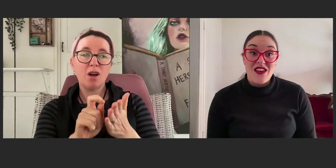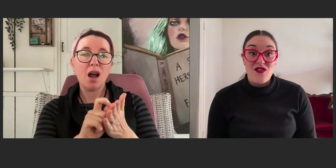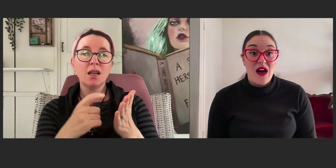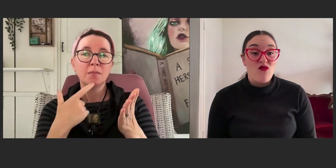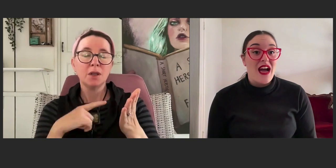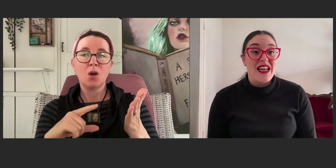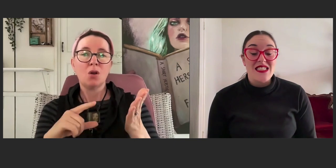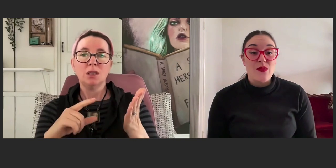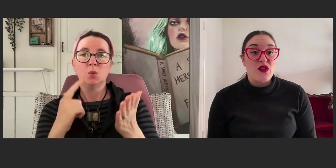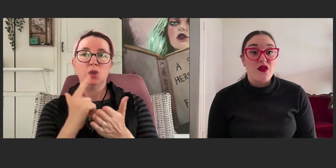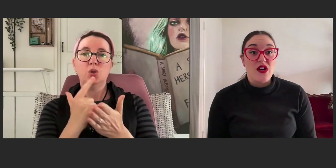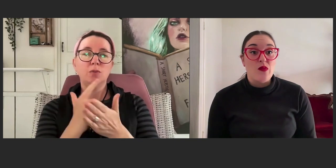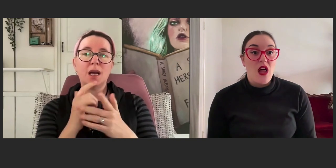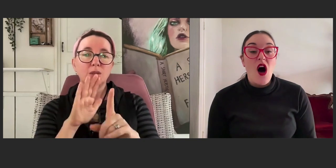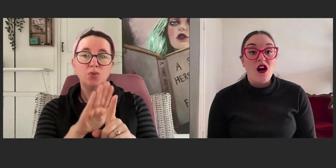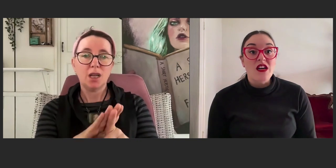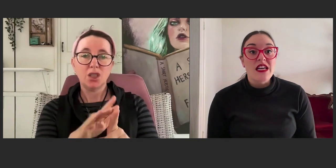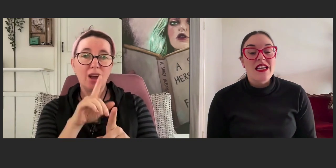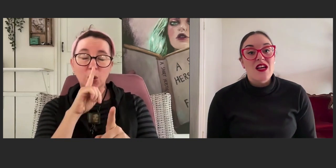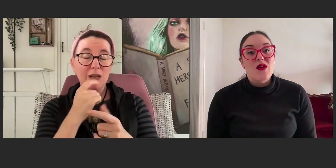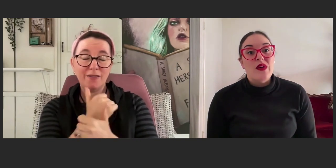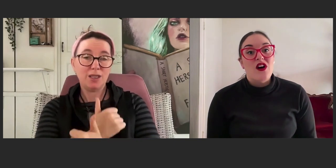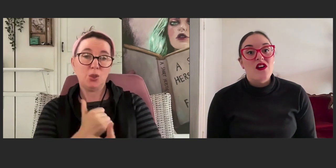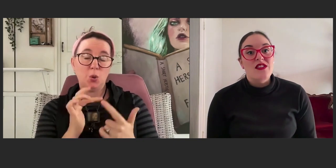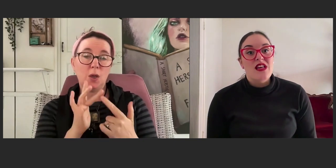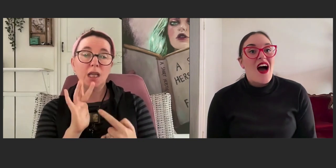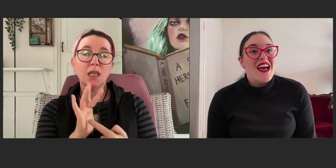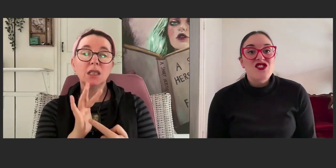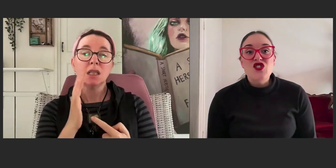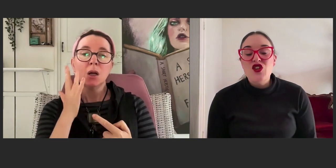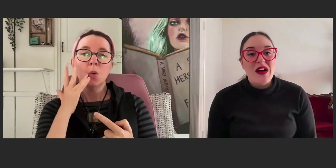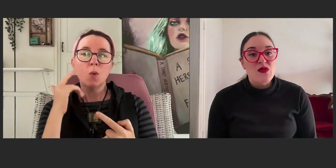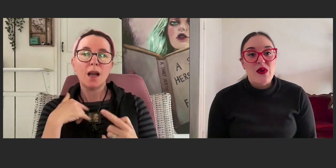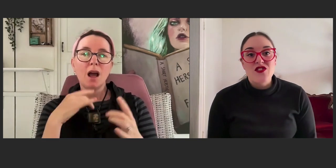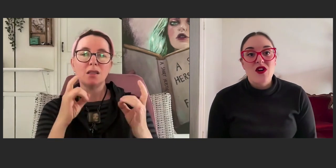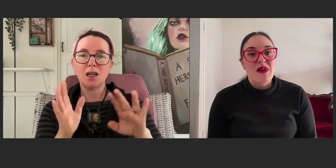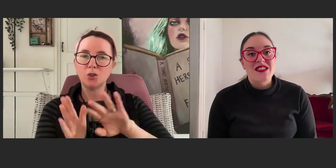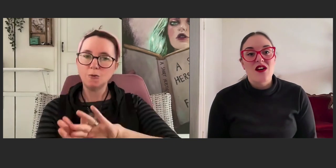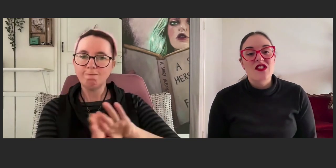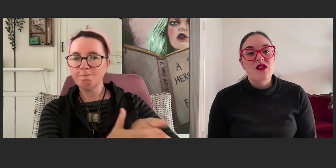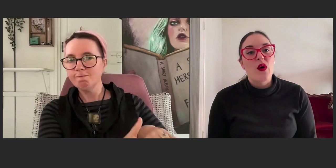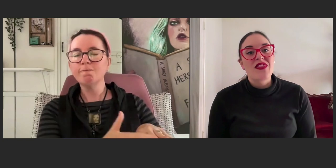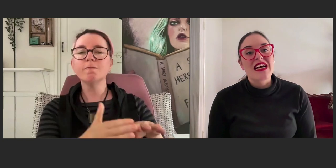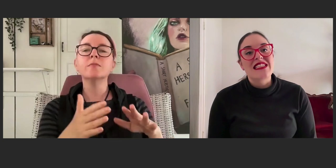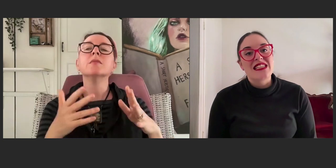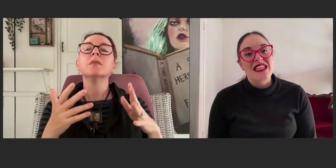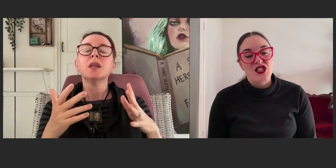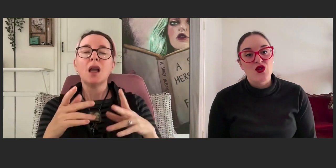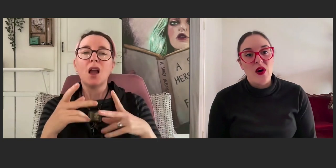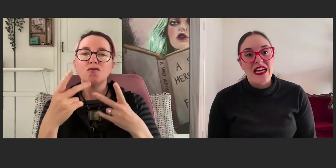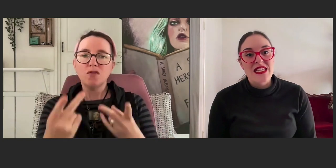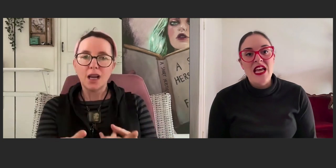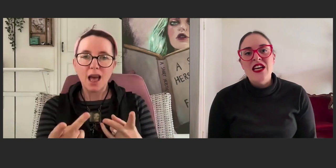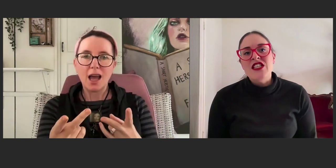and for my writing it's been a real block, because I had too much pressure on myself to the point that I didn't enjoy it.